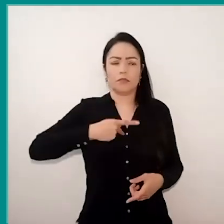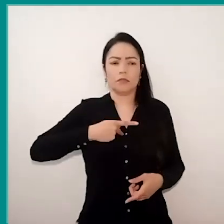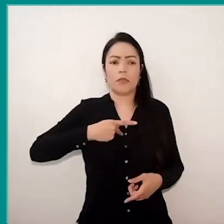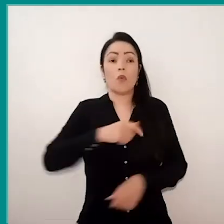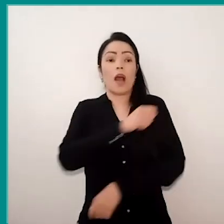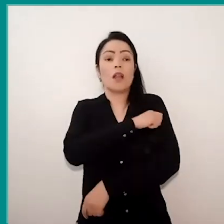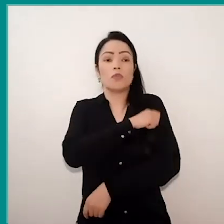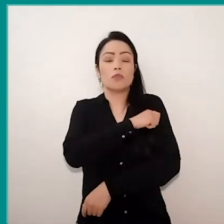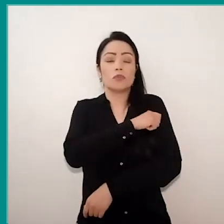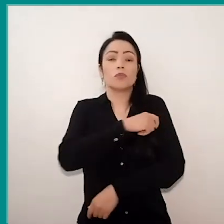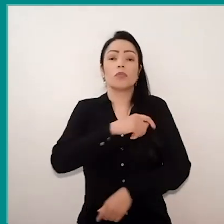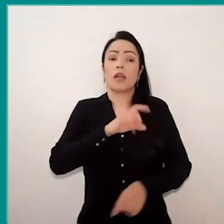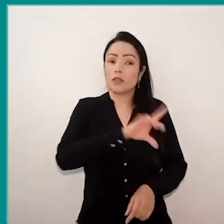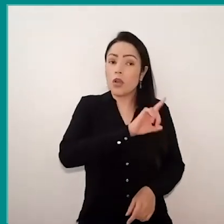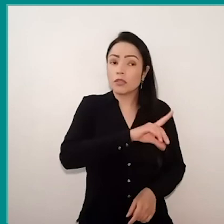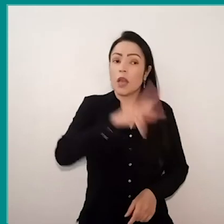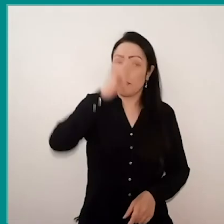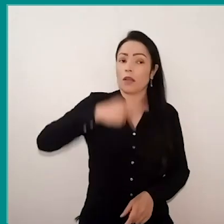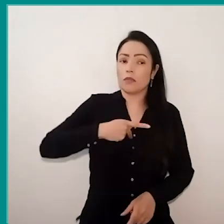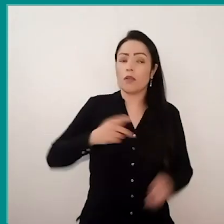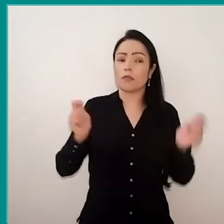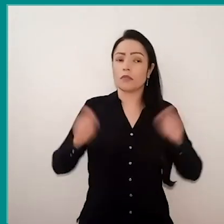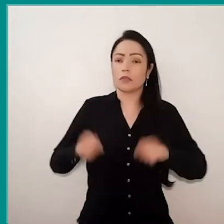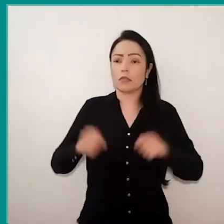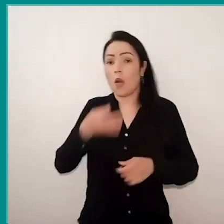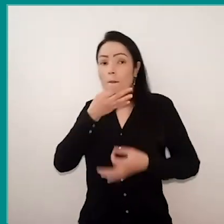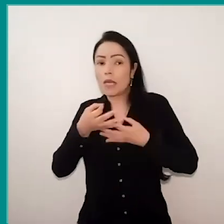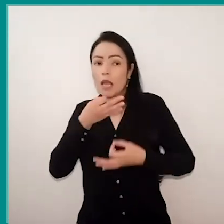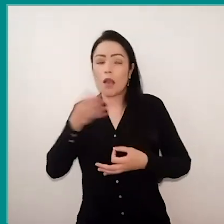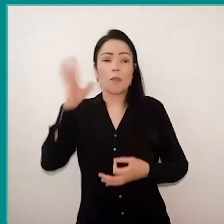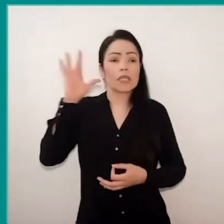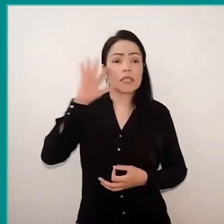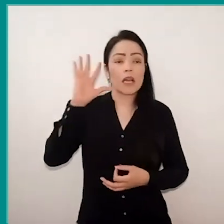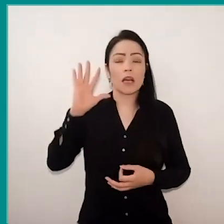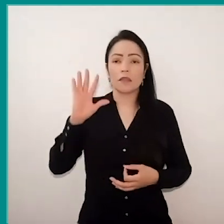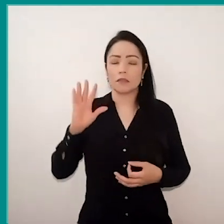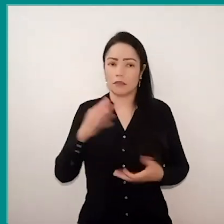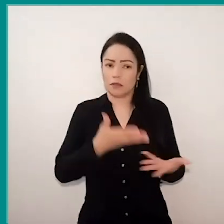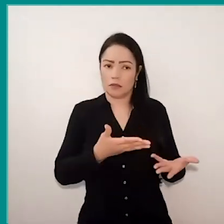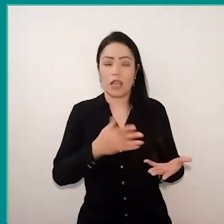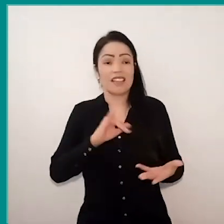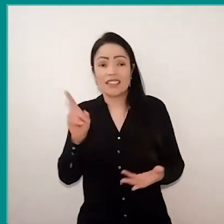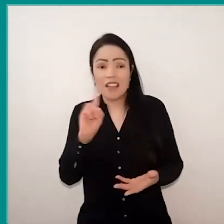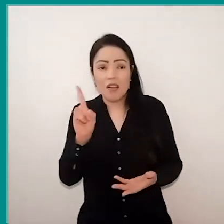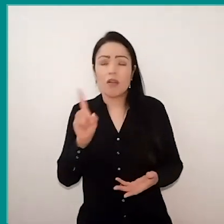or we will have a bigger task as a teacher. Today we have students